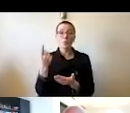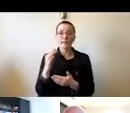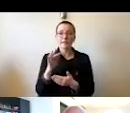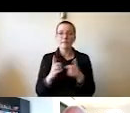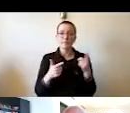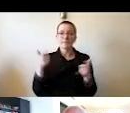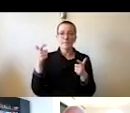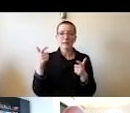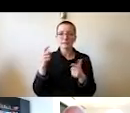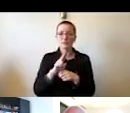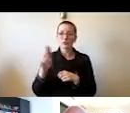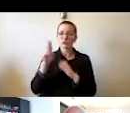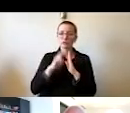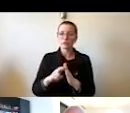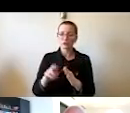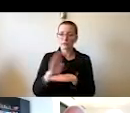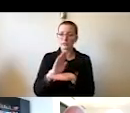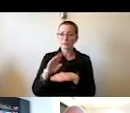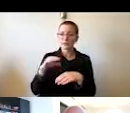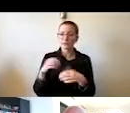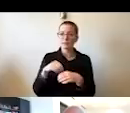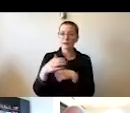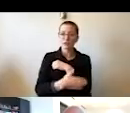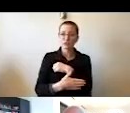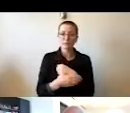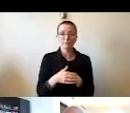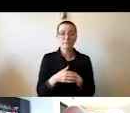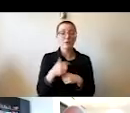We invented and implemented an unmatched COVID-19 mitigation